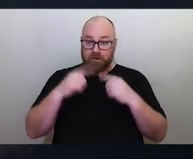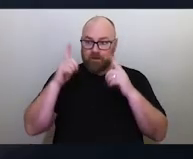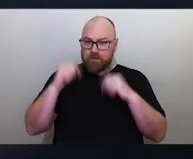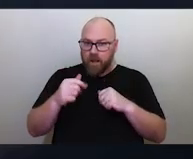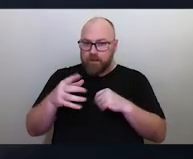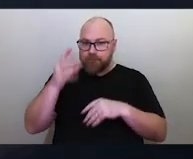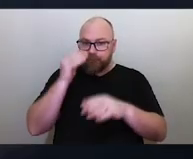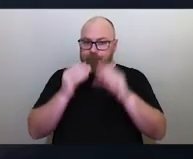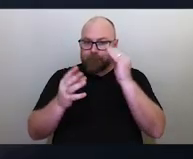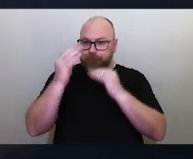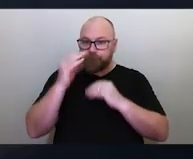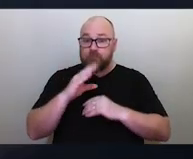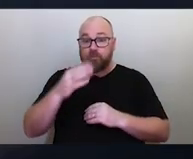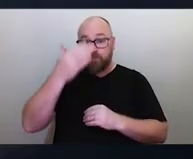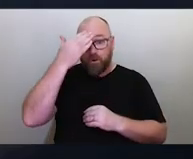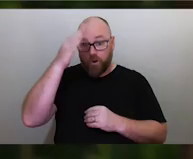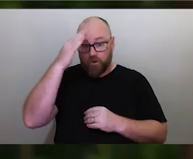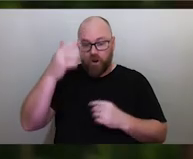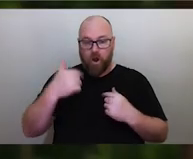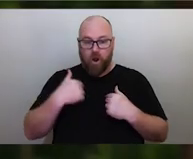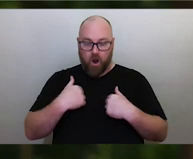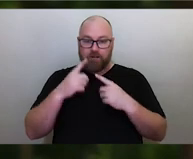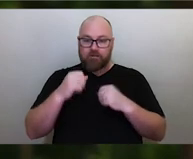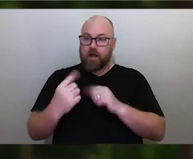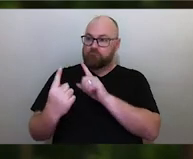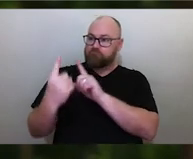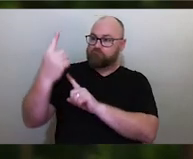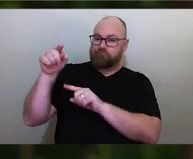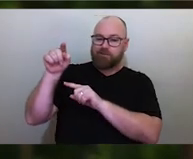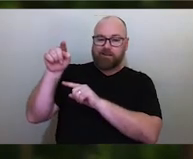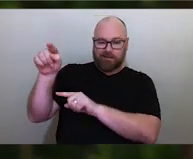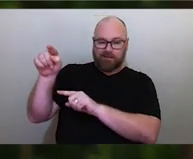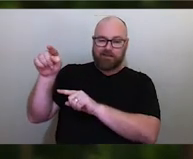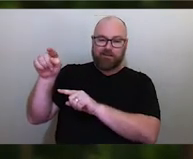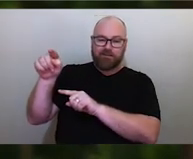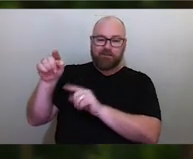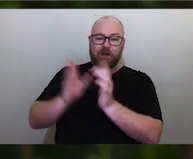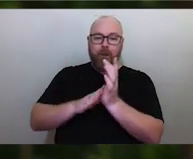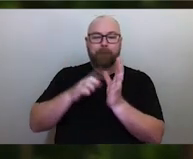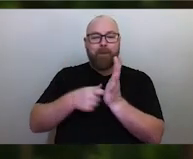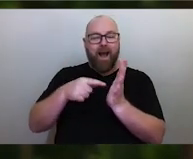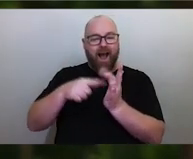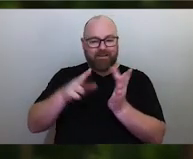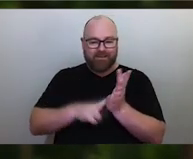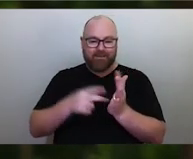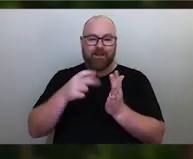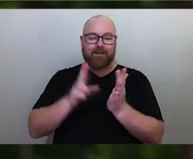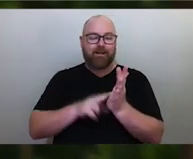I began working under the tutelage of Professor Martin Nakata. Martin Nakata is a Torres Strait Islander,